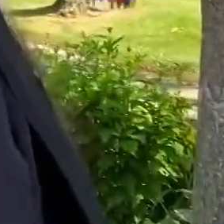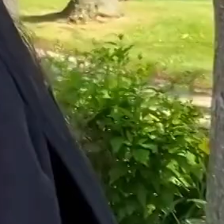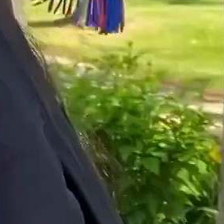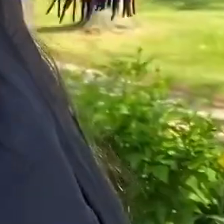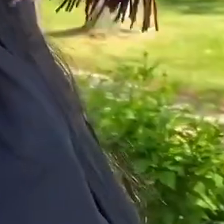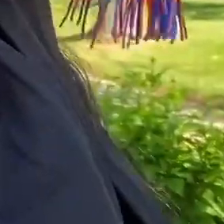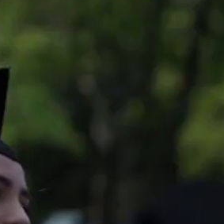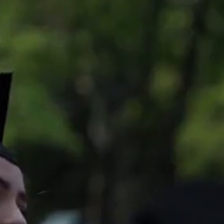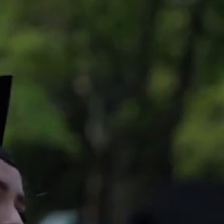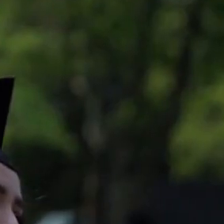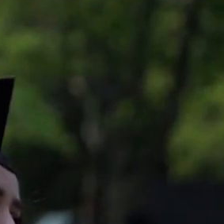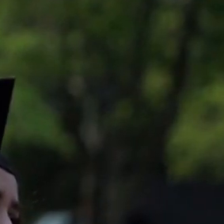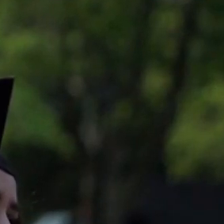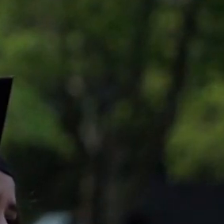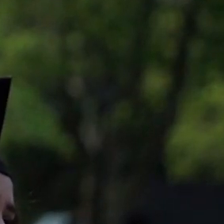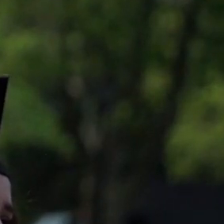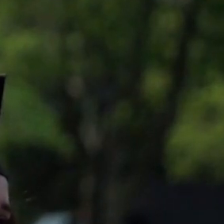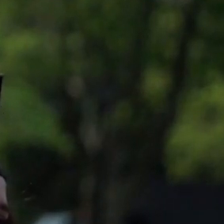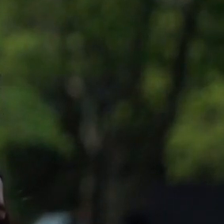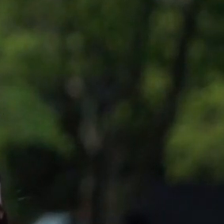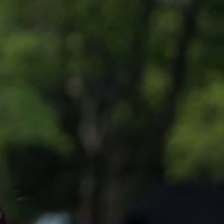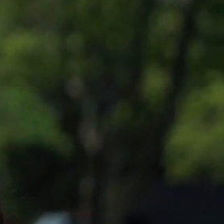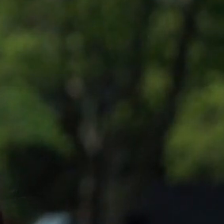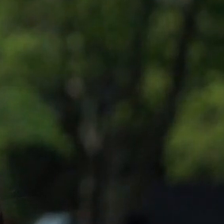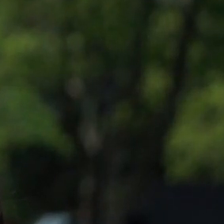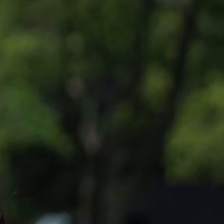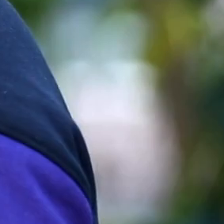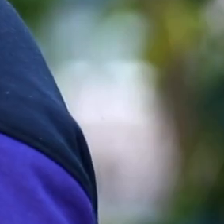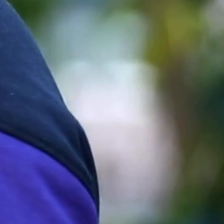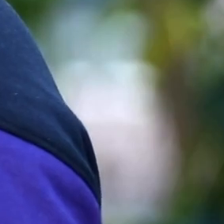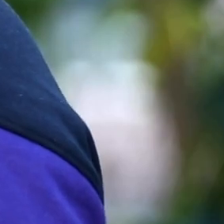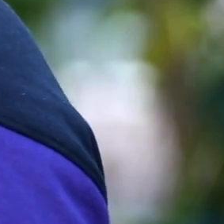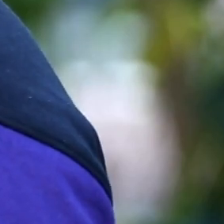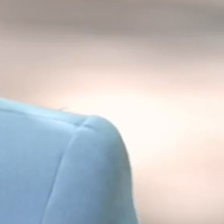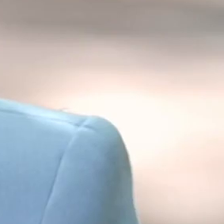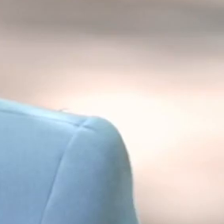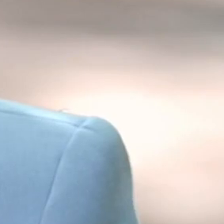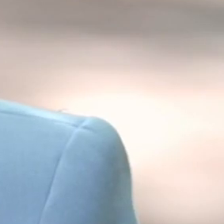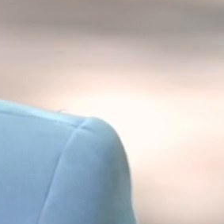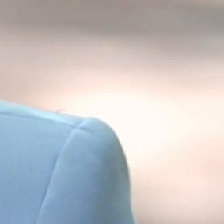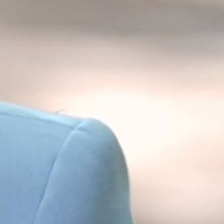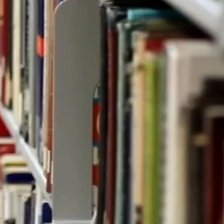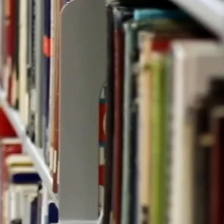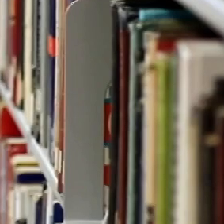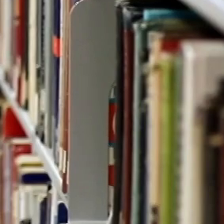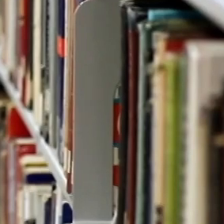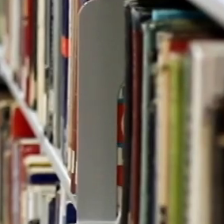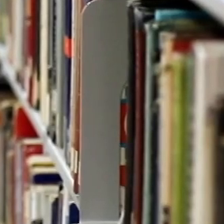At CUNY, our nearly 220,000 students speak 137 languages